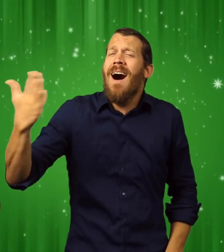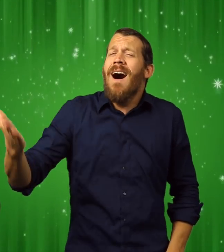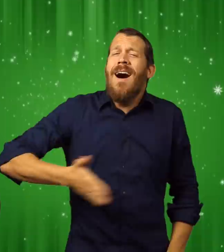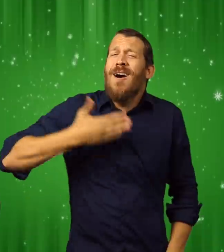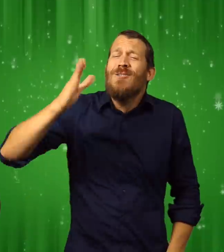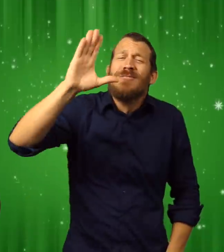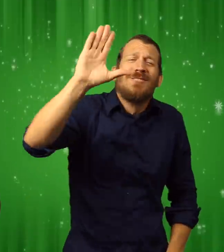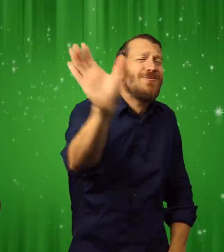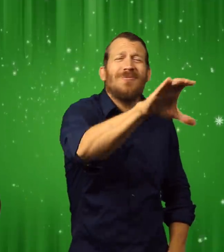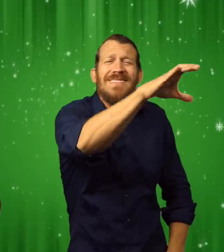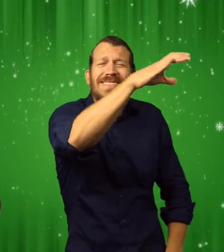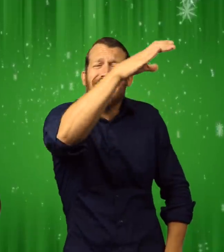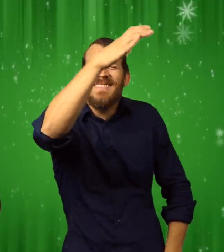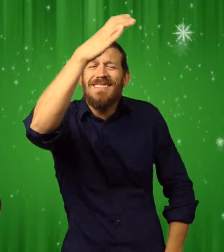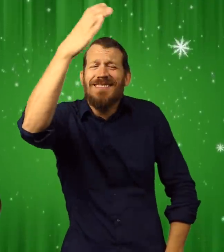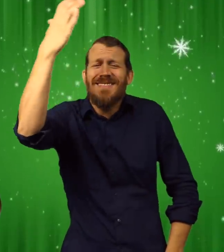"Merry Christmas," he shouted.